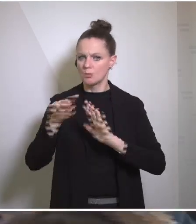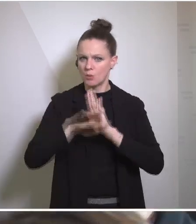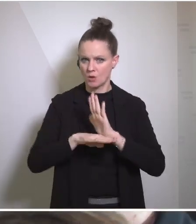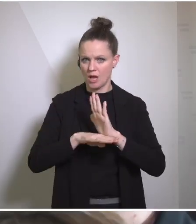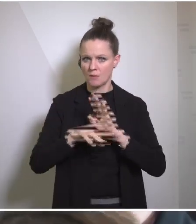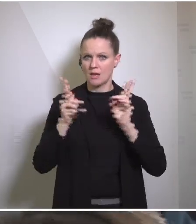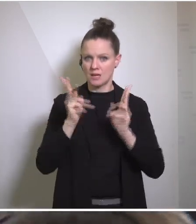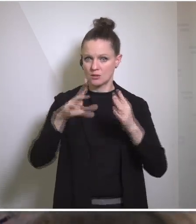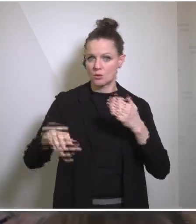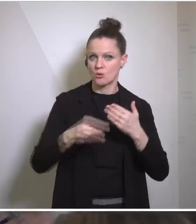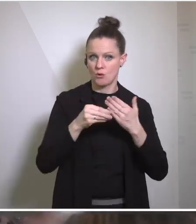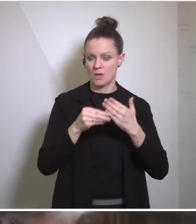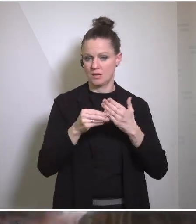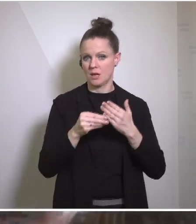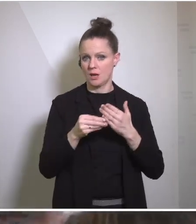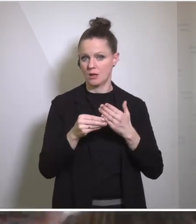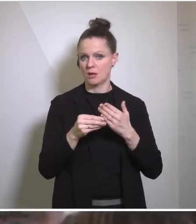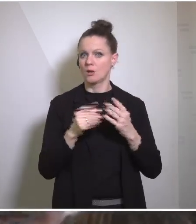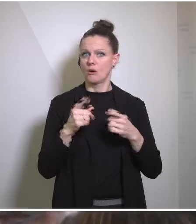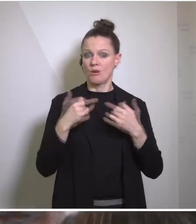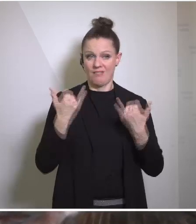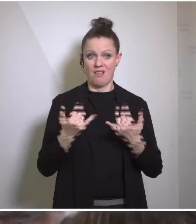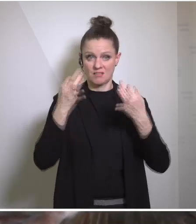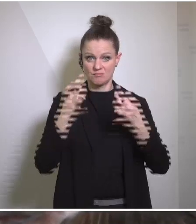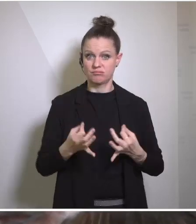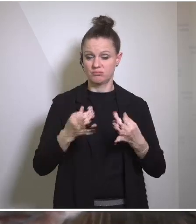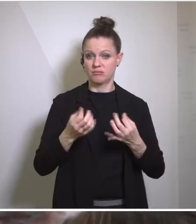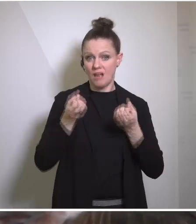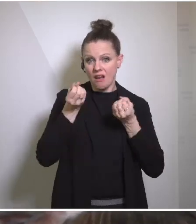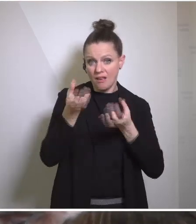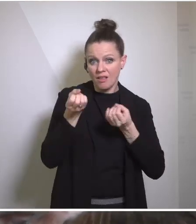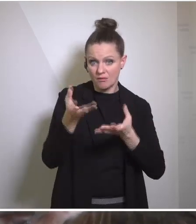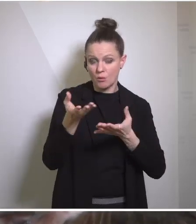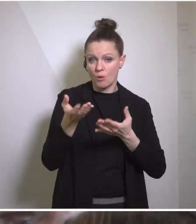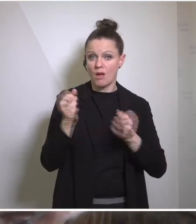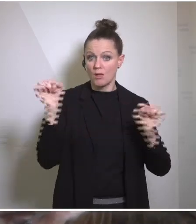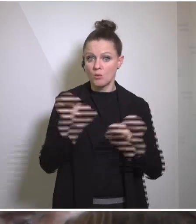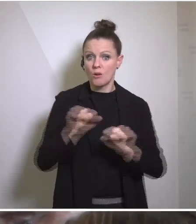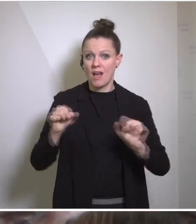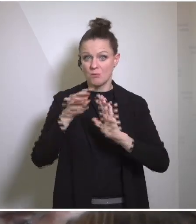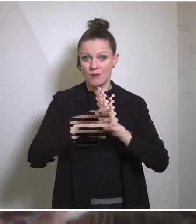say what our current message to Iran about its nuclear program might be? Also related to Iran,